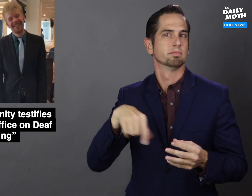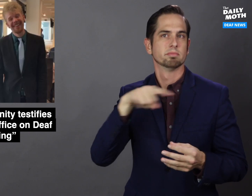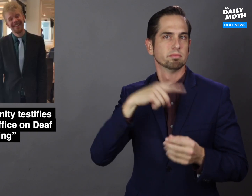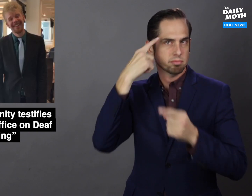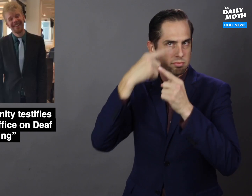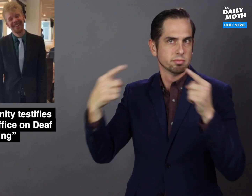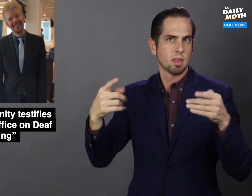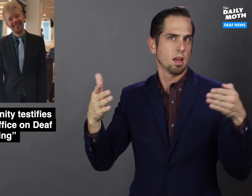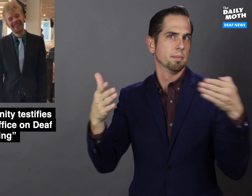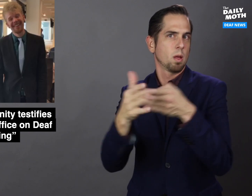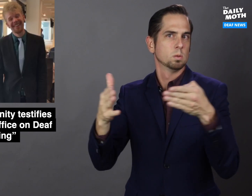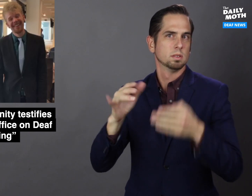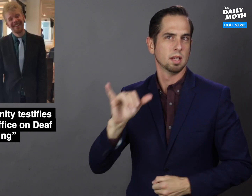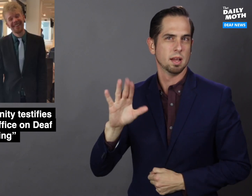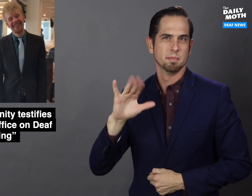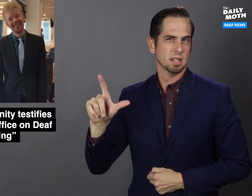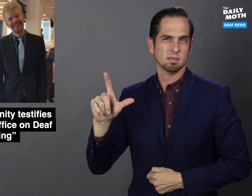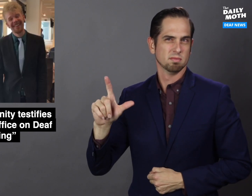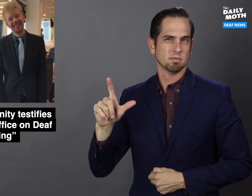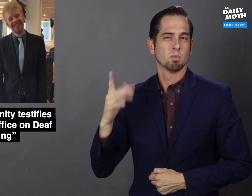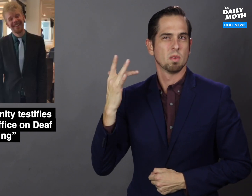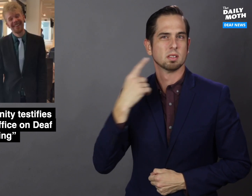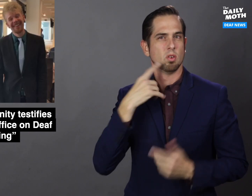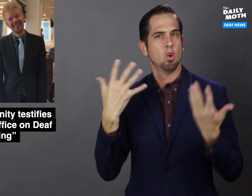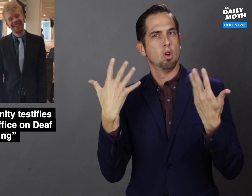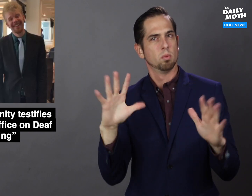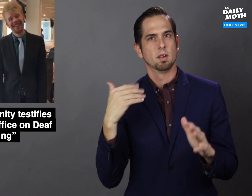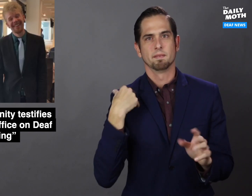they are opposed to the bill because there is already